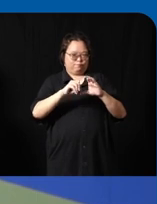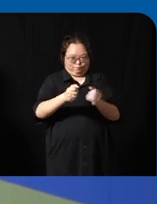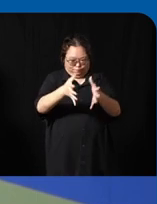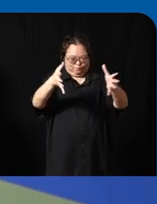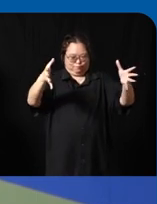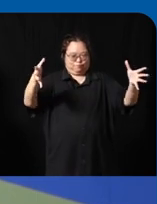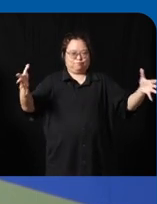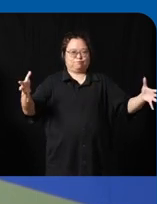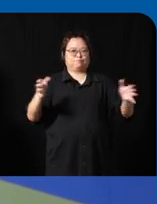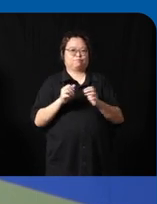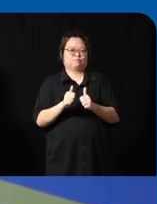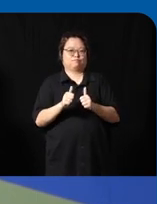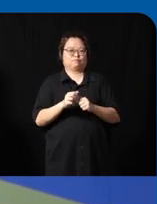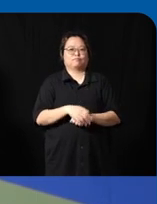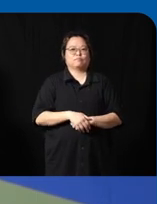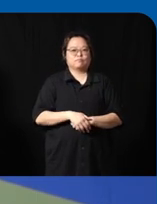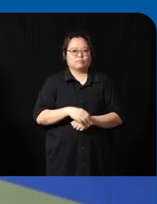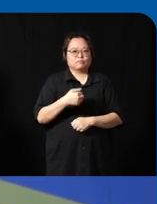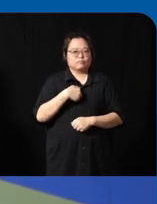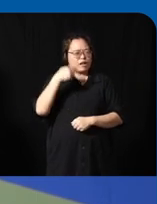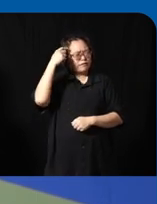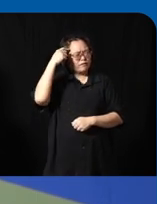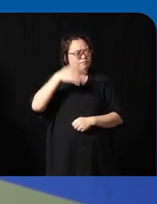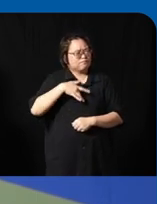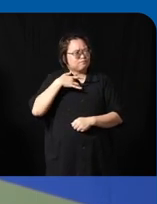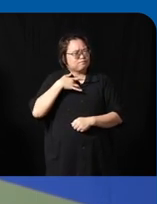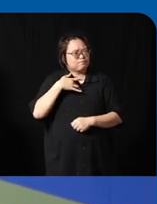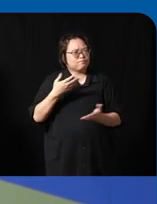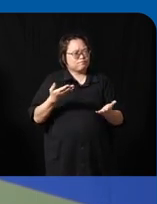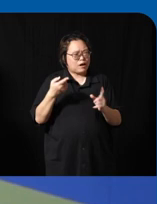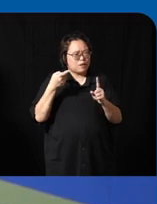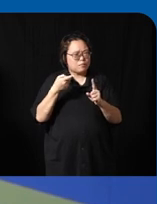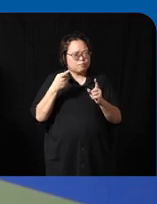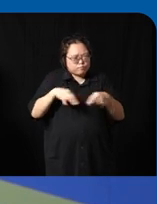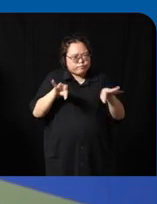key critical factor that I feel to this success is really about sharing of data and knowledge